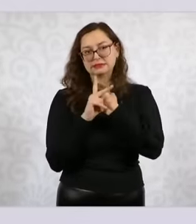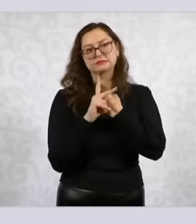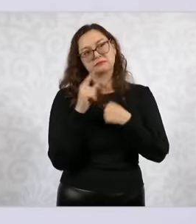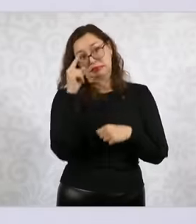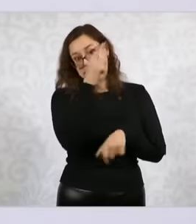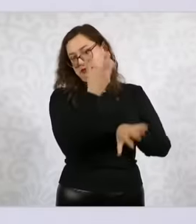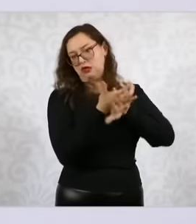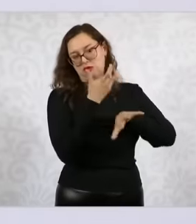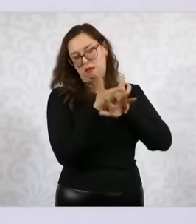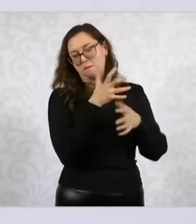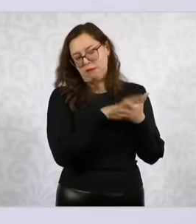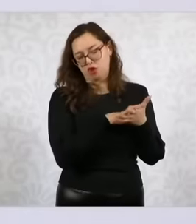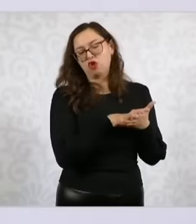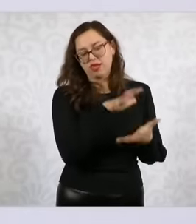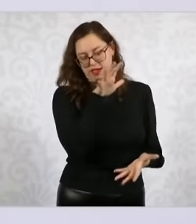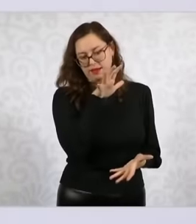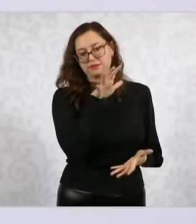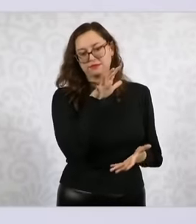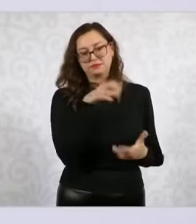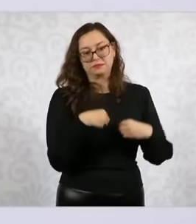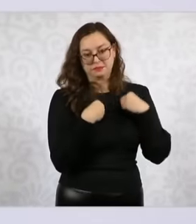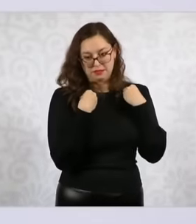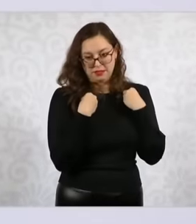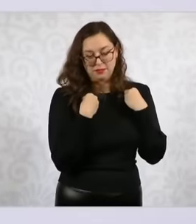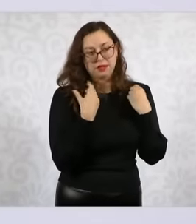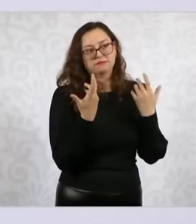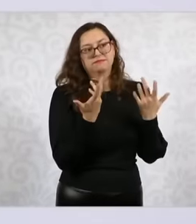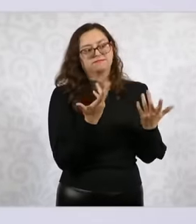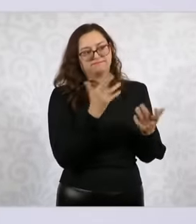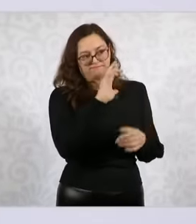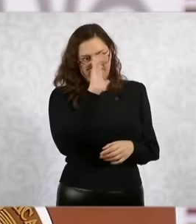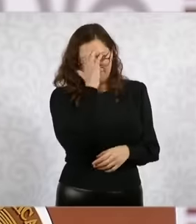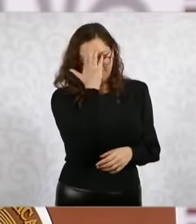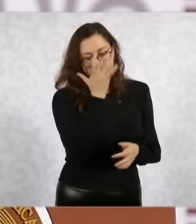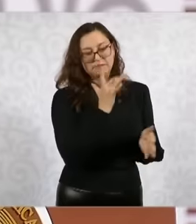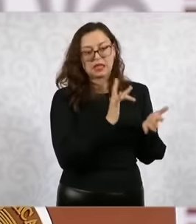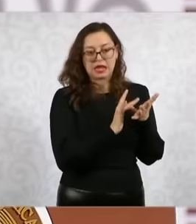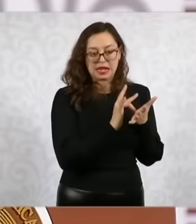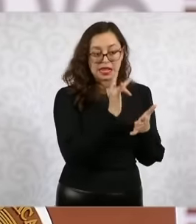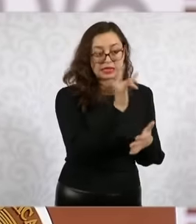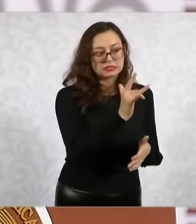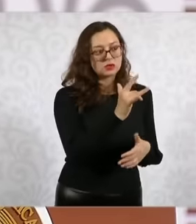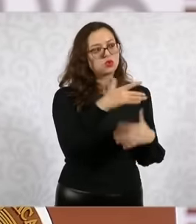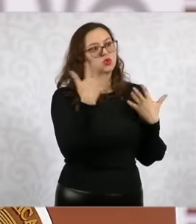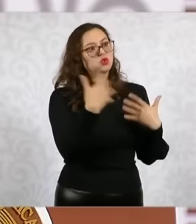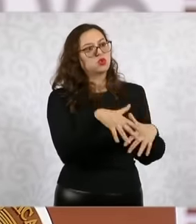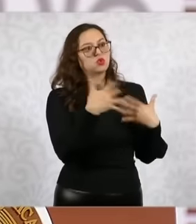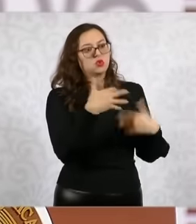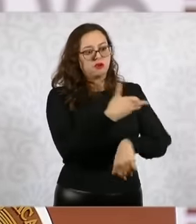the United States, not only the gratitude for the support you give to your families in